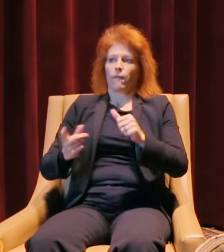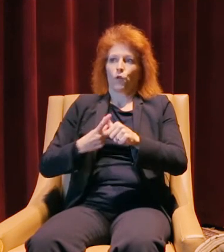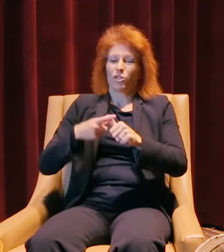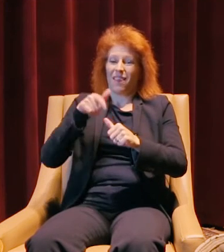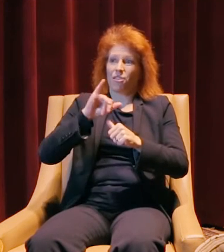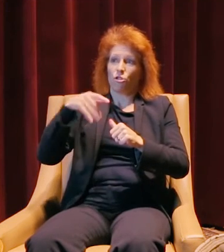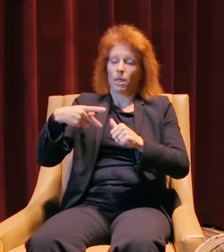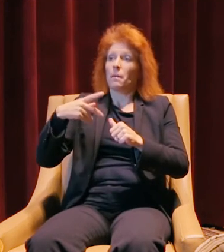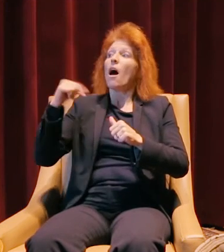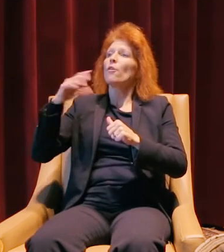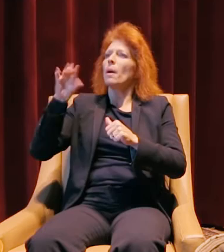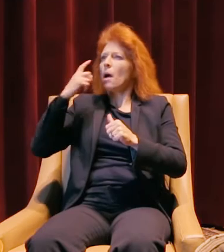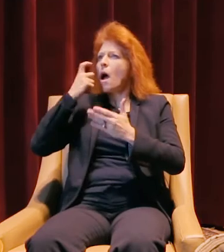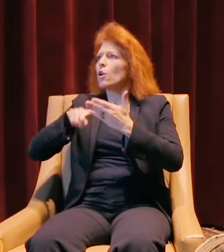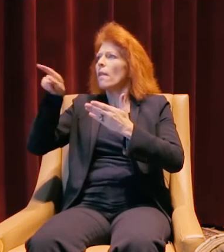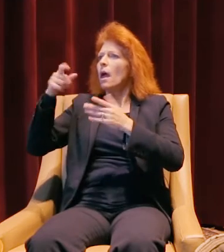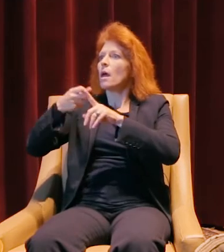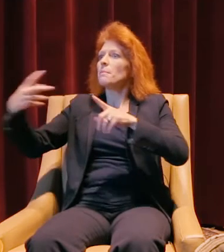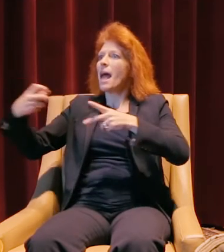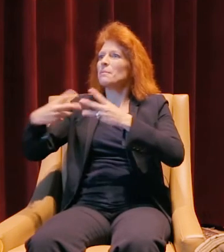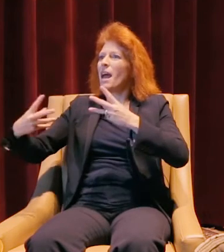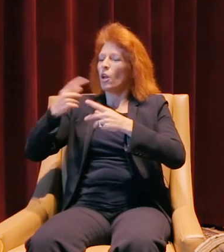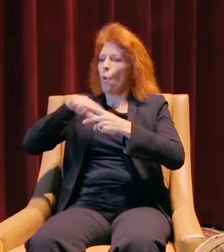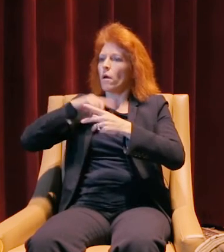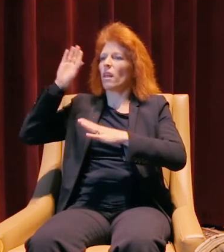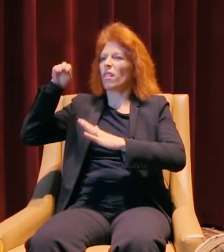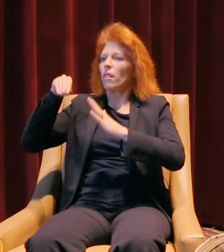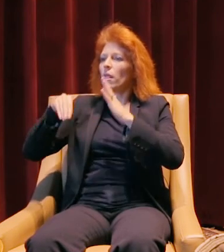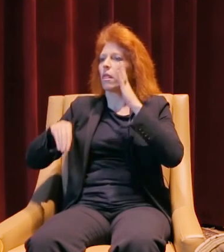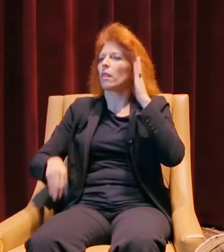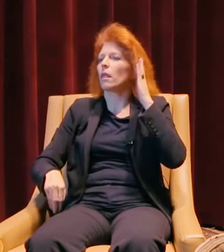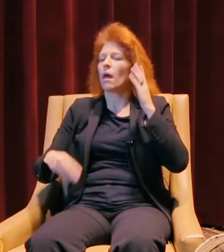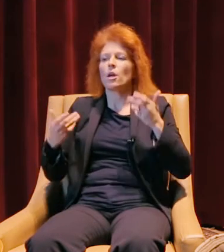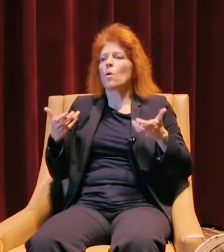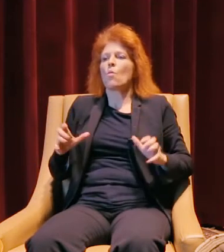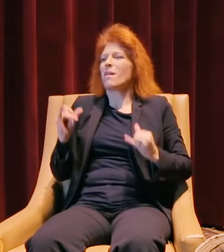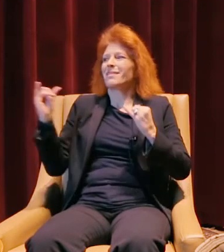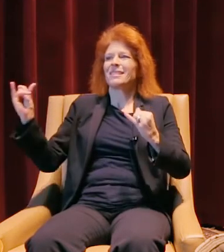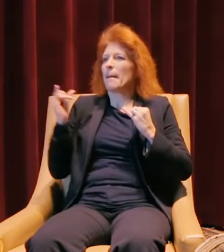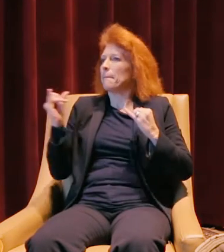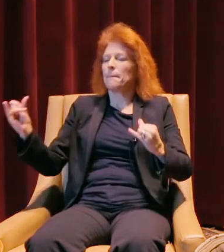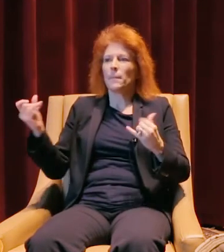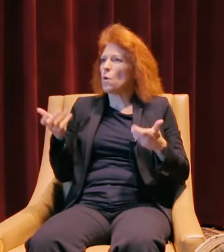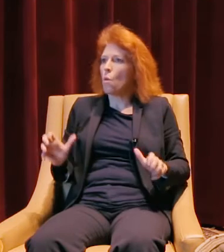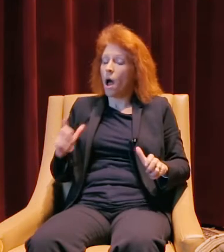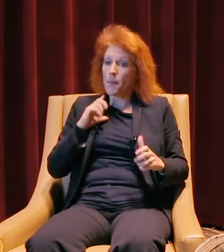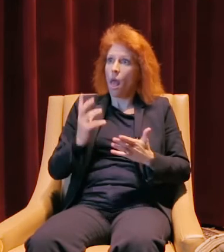which a lot of companies I see do, and then their quality drops off, and I don't wanna be that type of company. I'm not in it for the money,